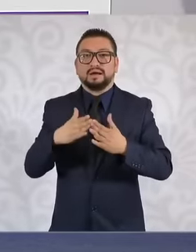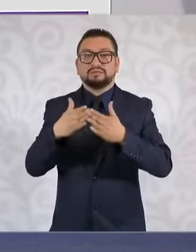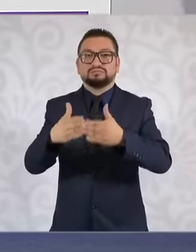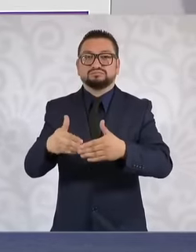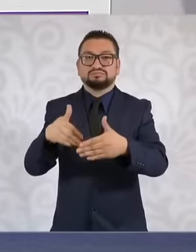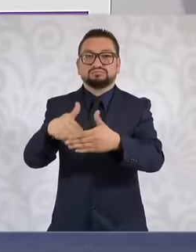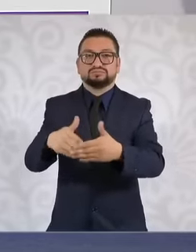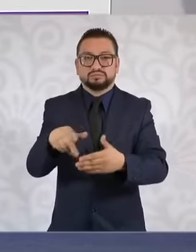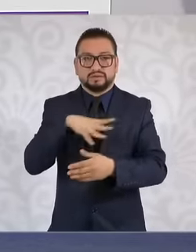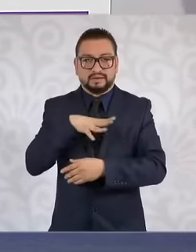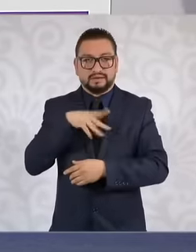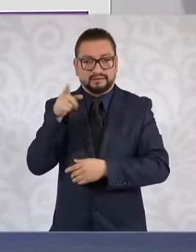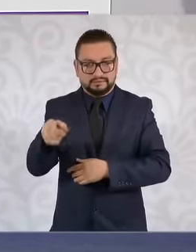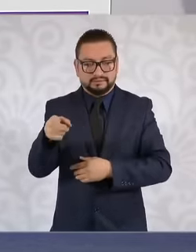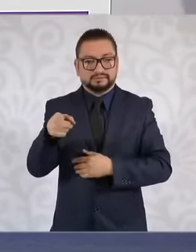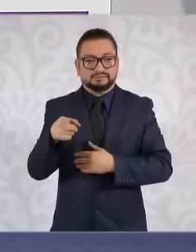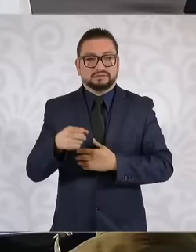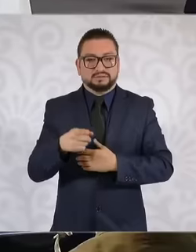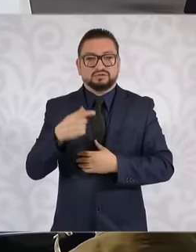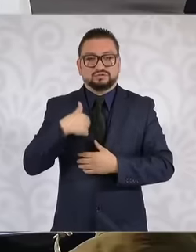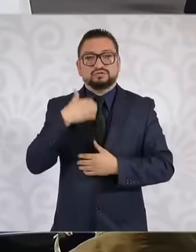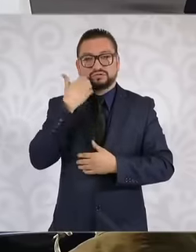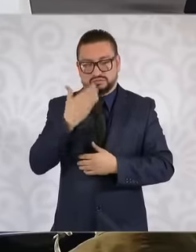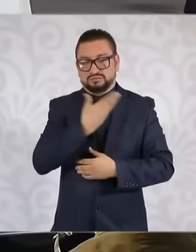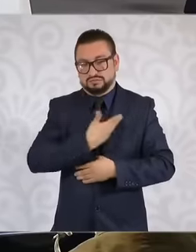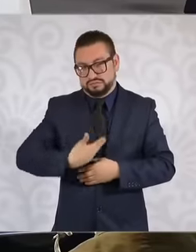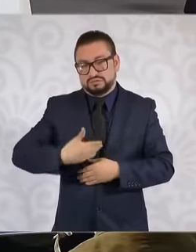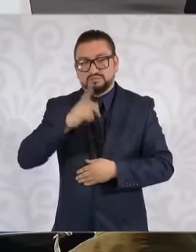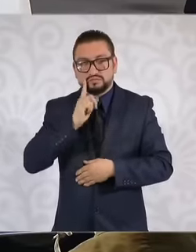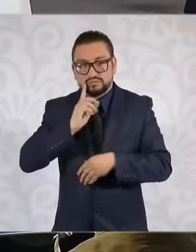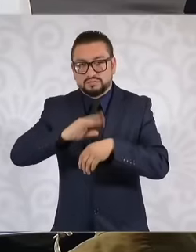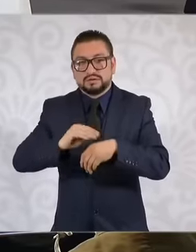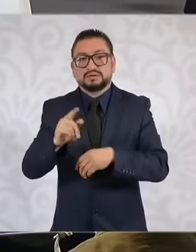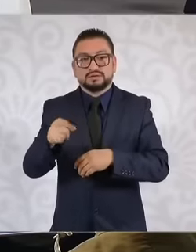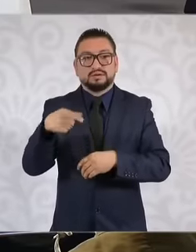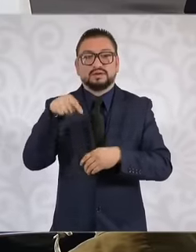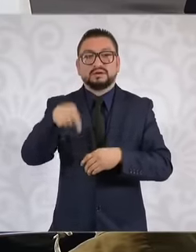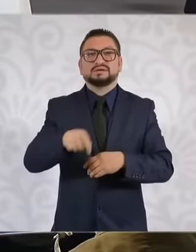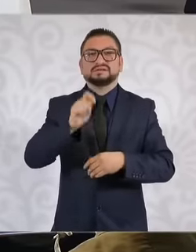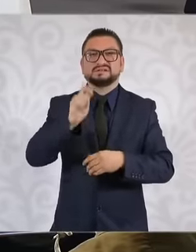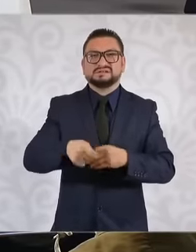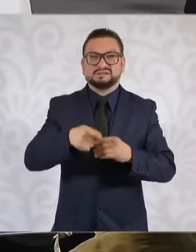I want I want this Madam President If you can allows This is not an expropriation